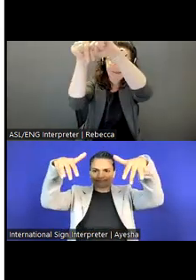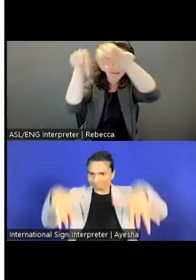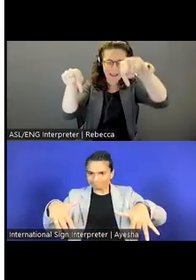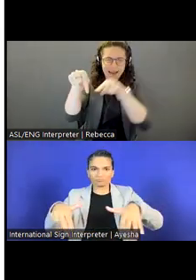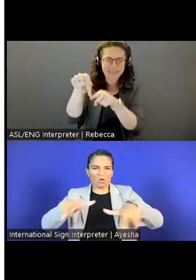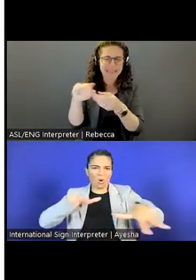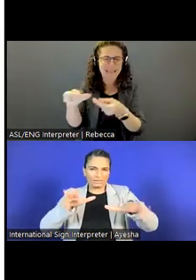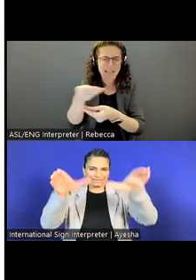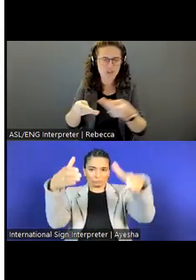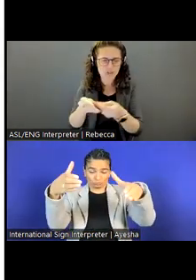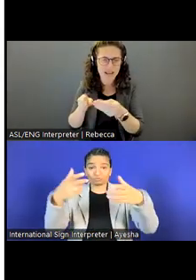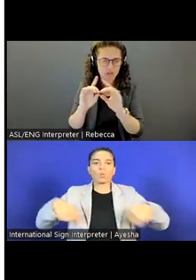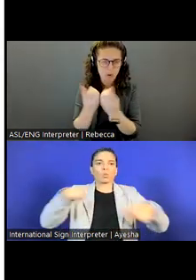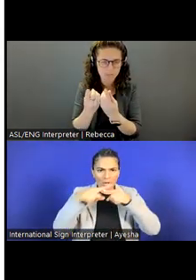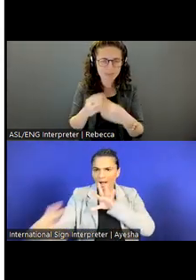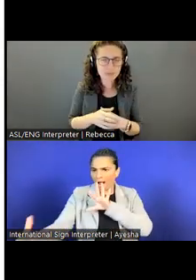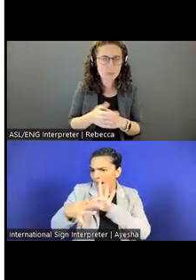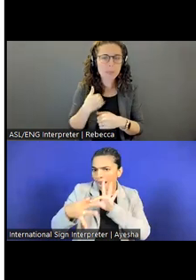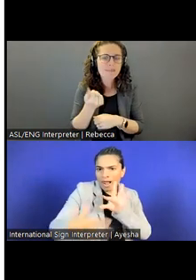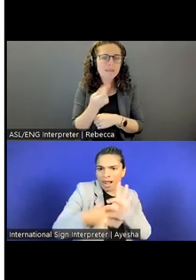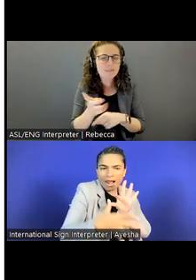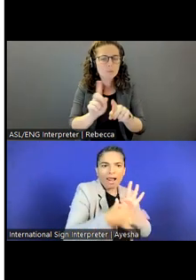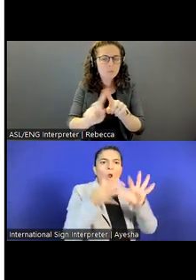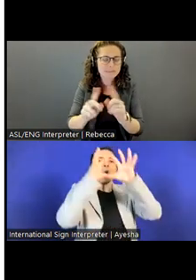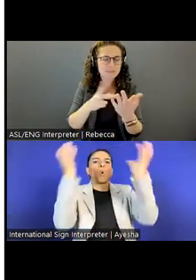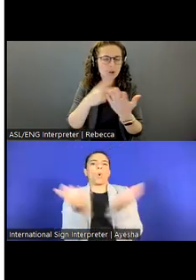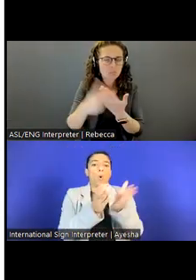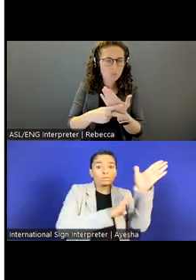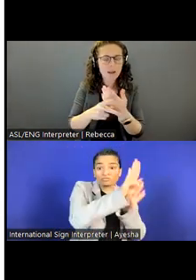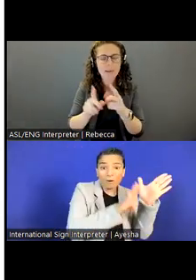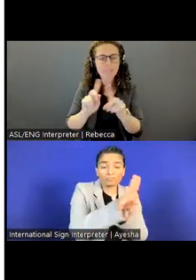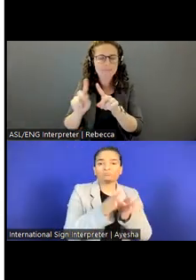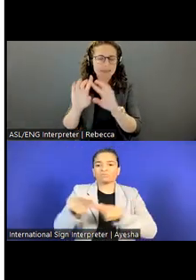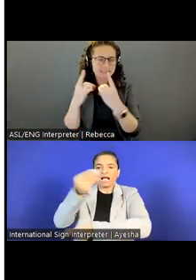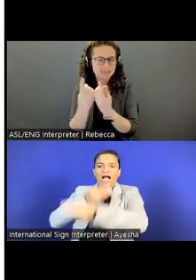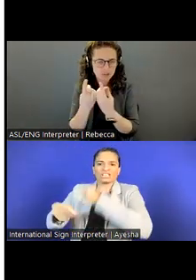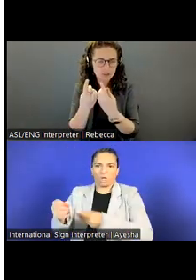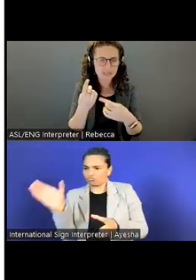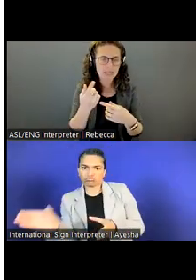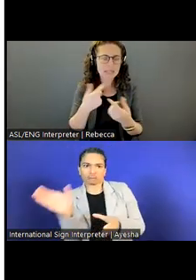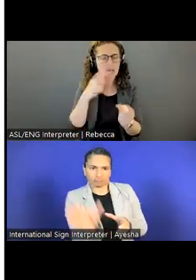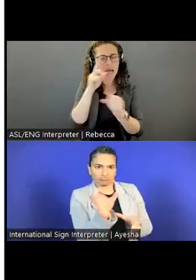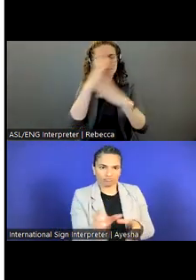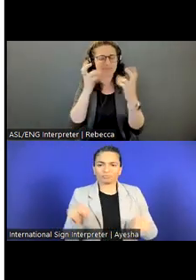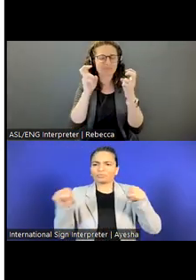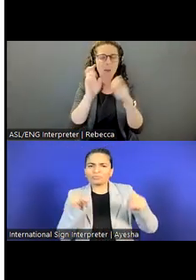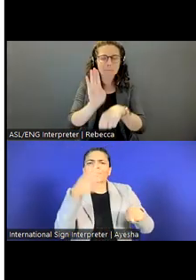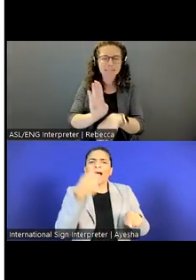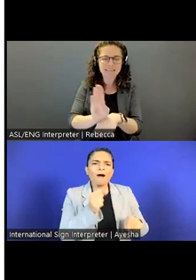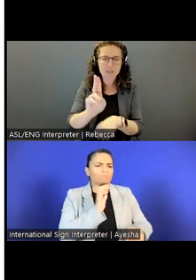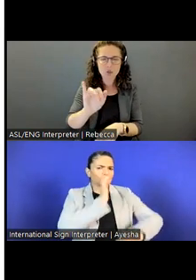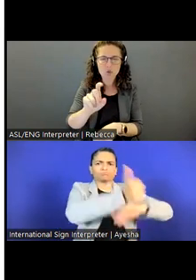So we have a few different flagship programs and divisions.